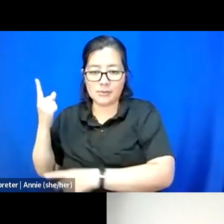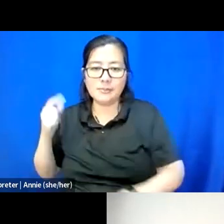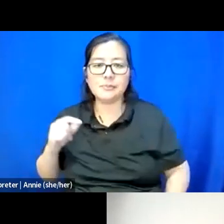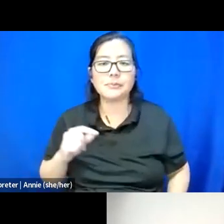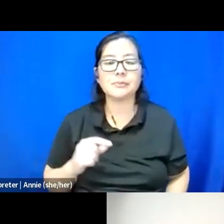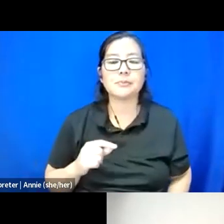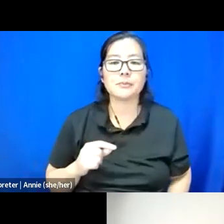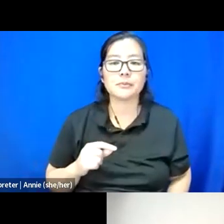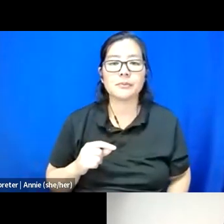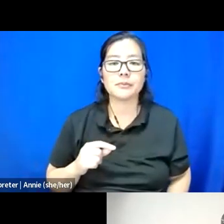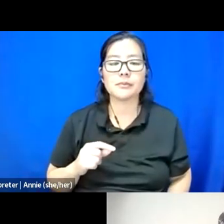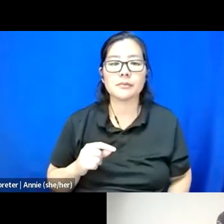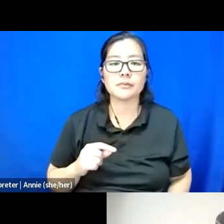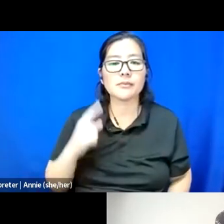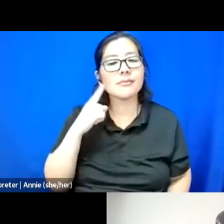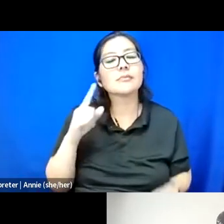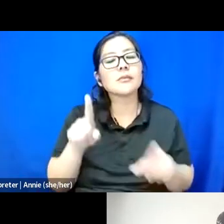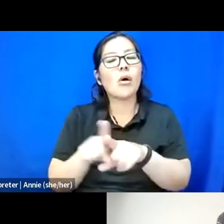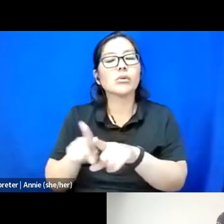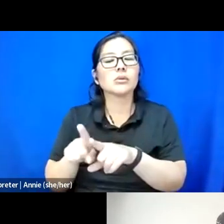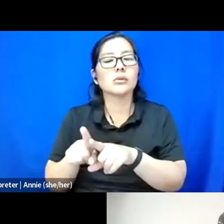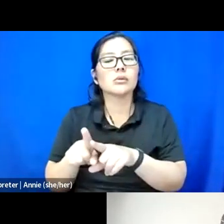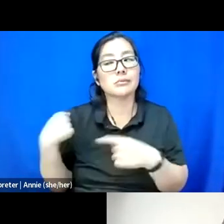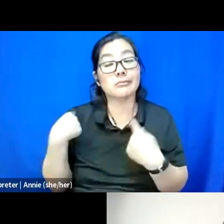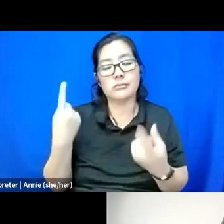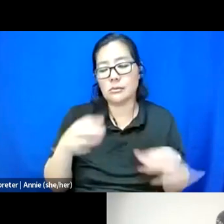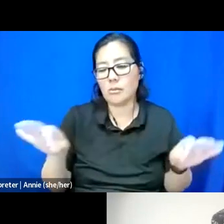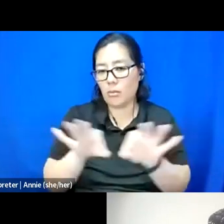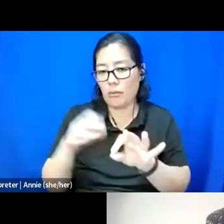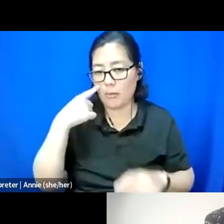And I think also, like, what's been crucial for me in terms of my own, like,